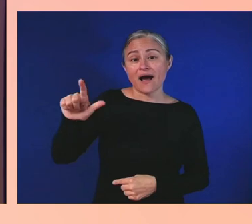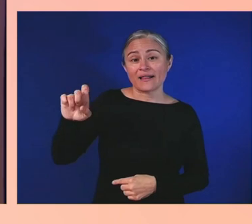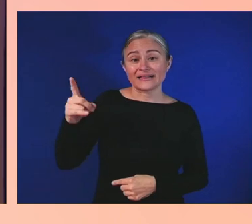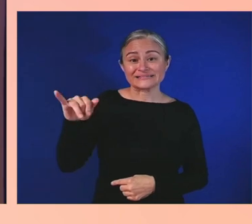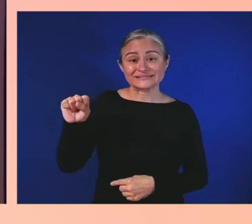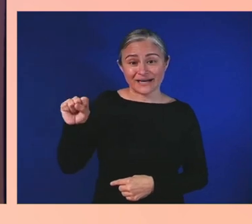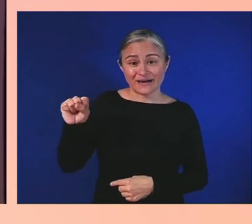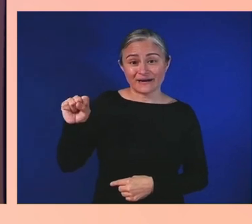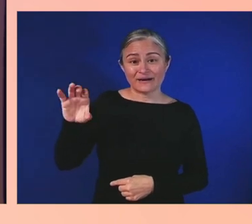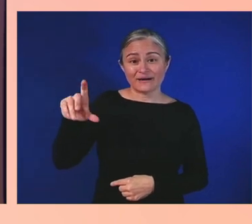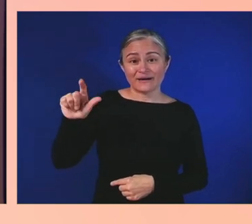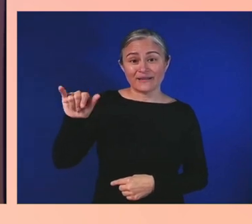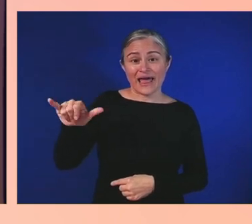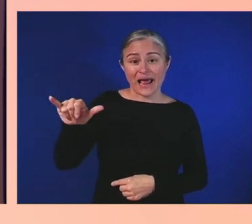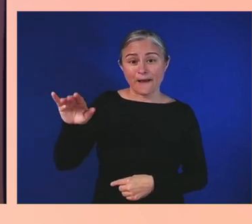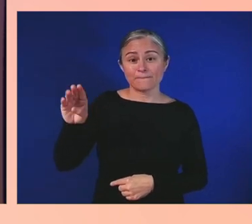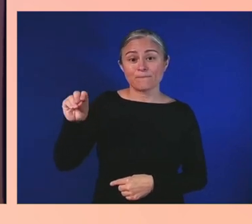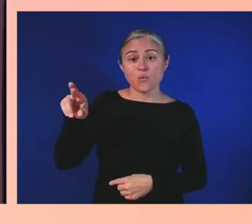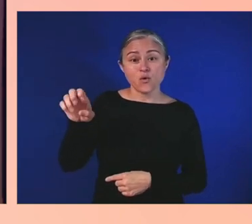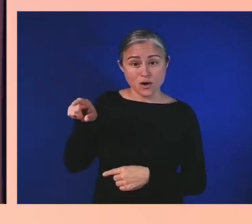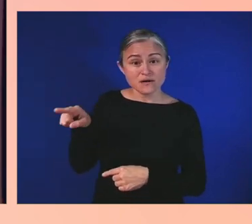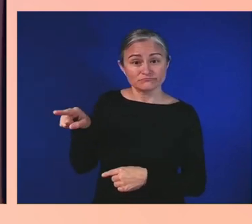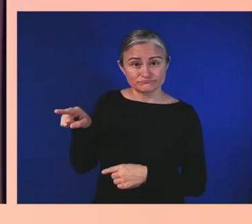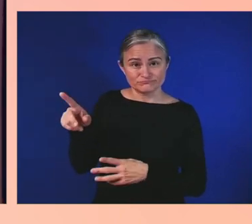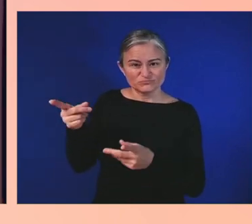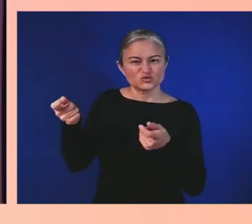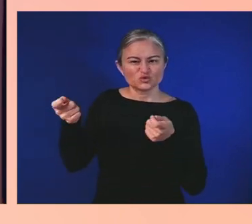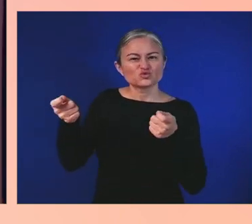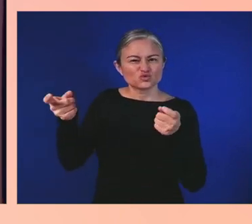leads a powerhouse discussion with community leaders